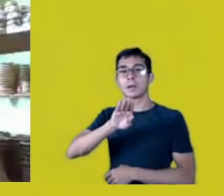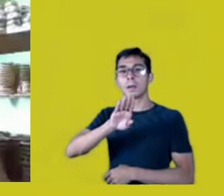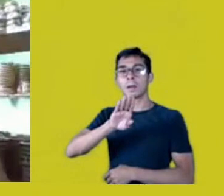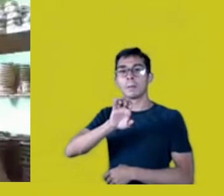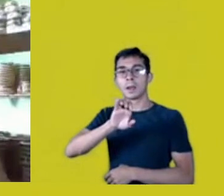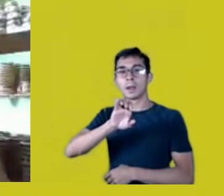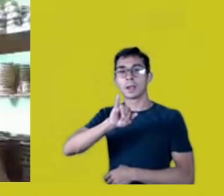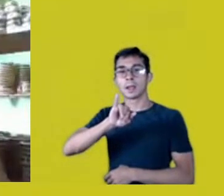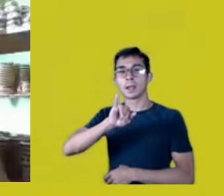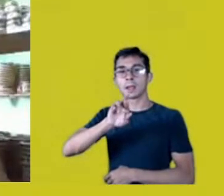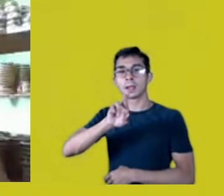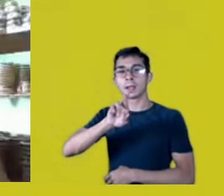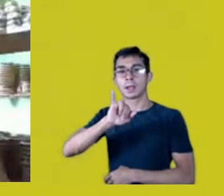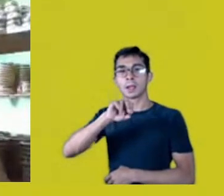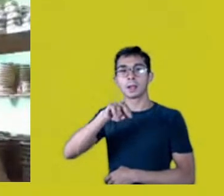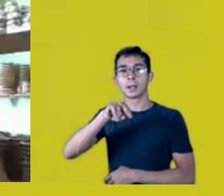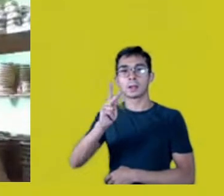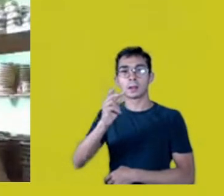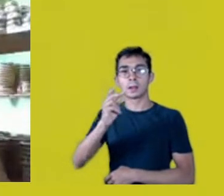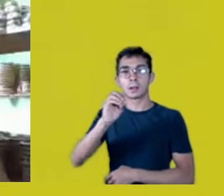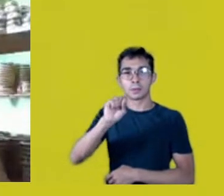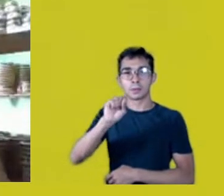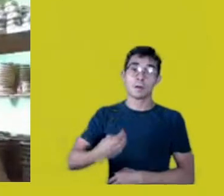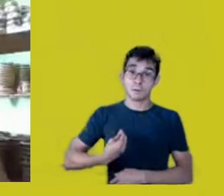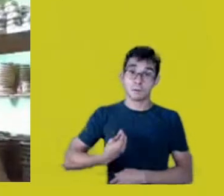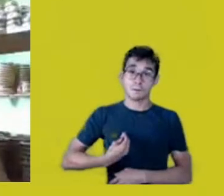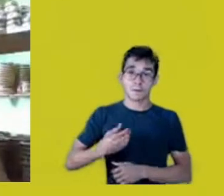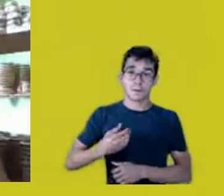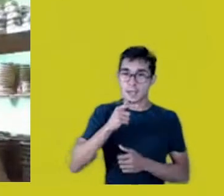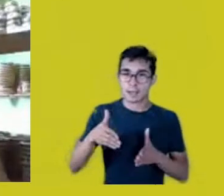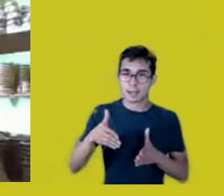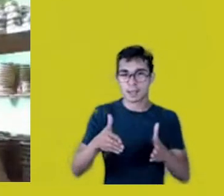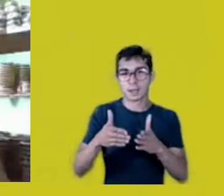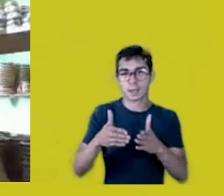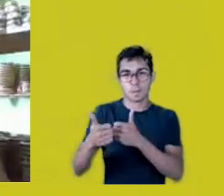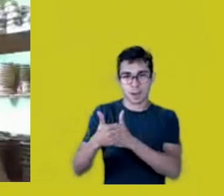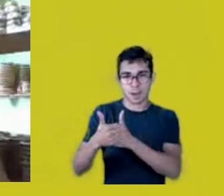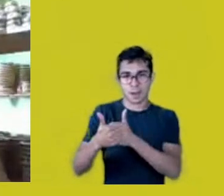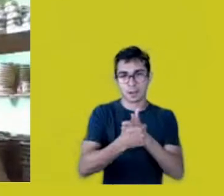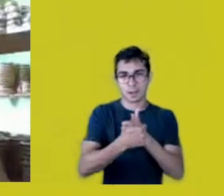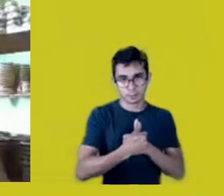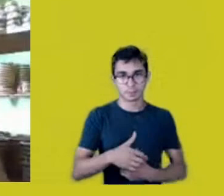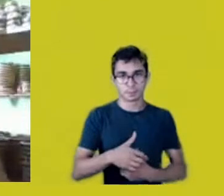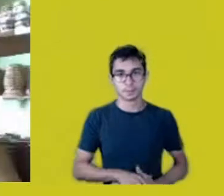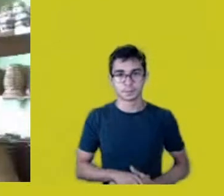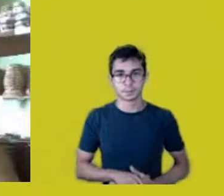So, there’s one question: people call it handcraft,